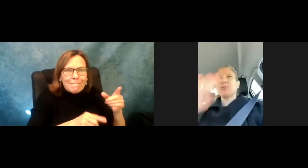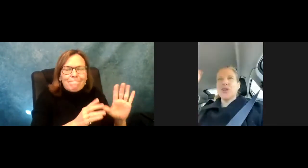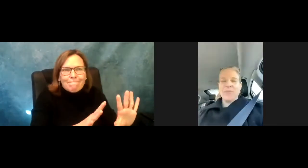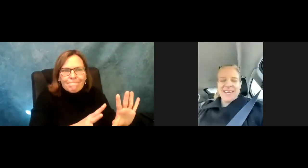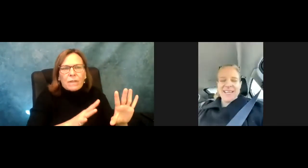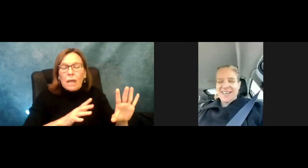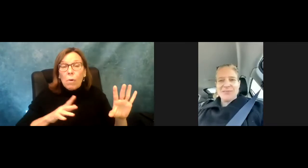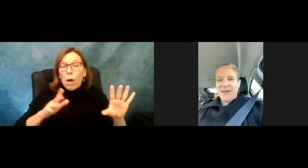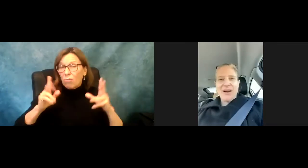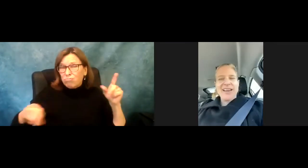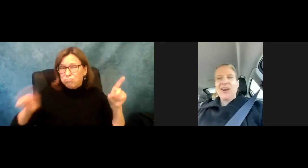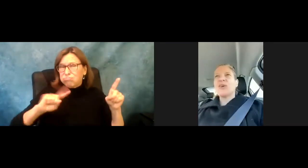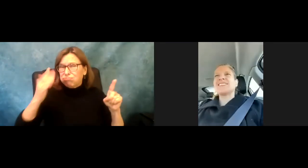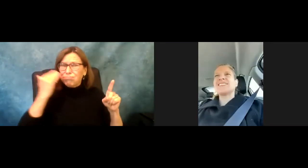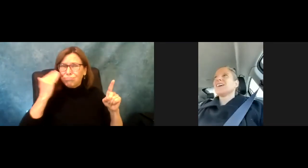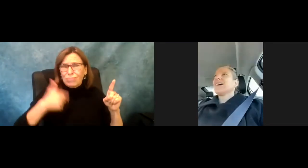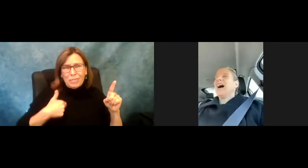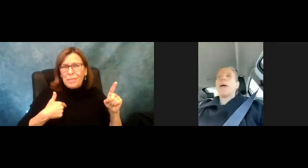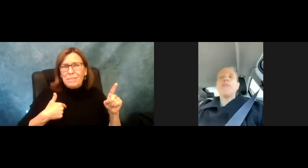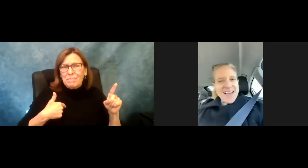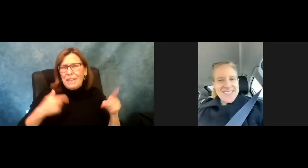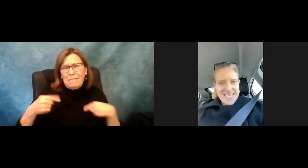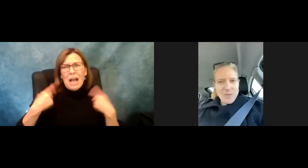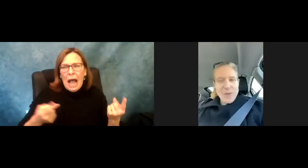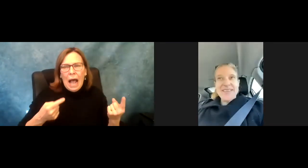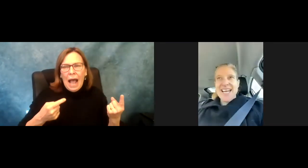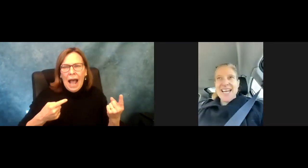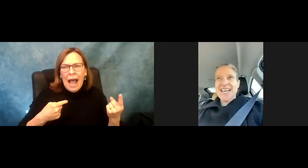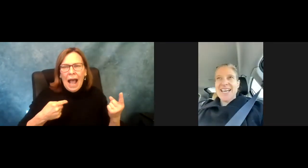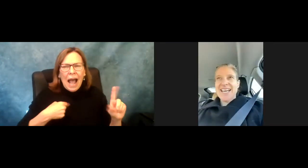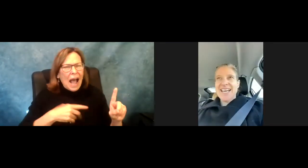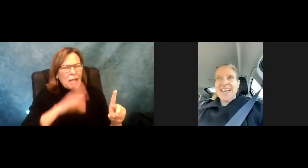This is one of the most important fights we have this